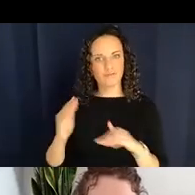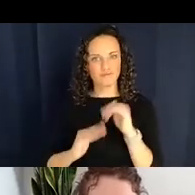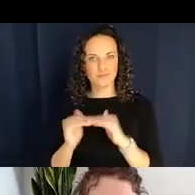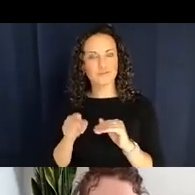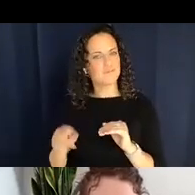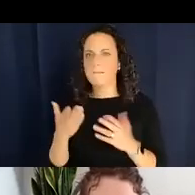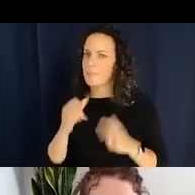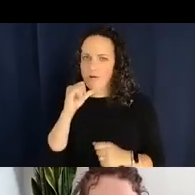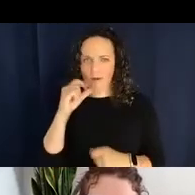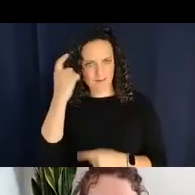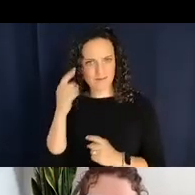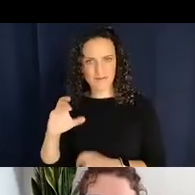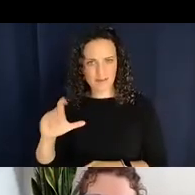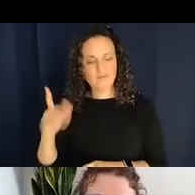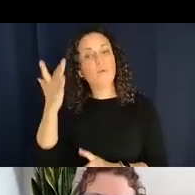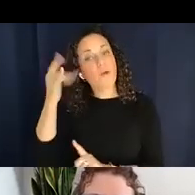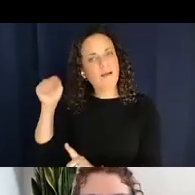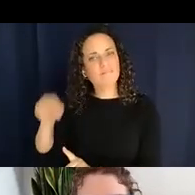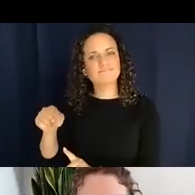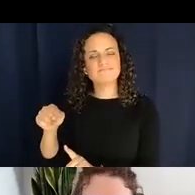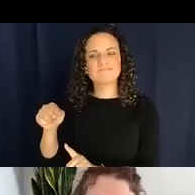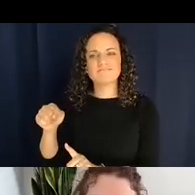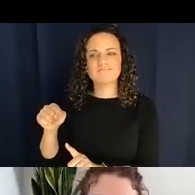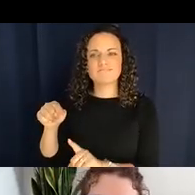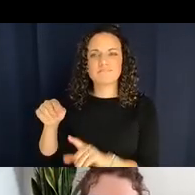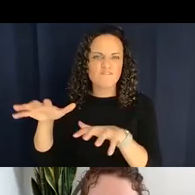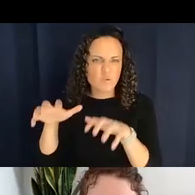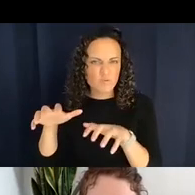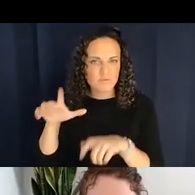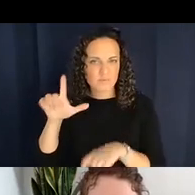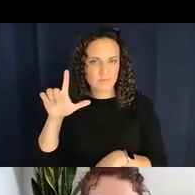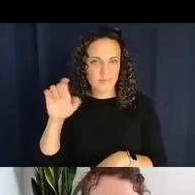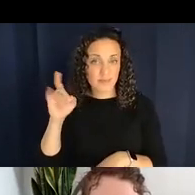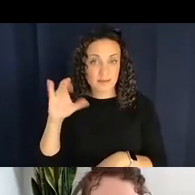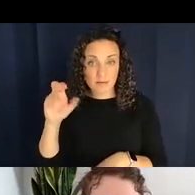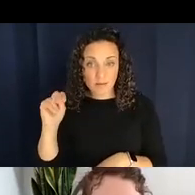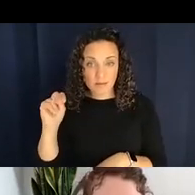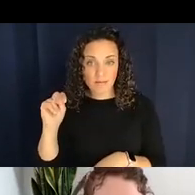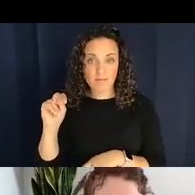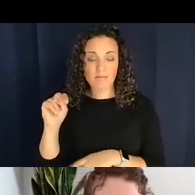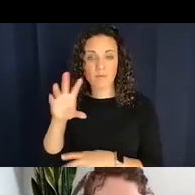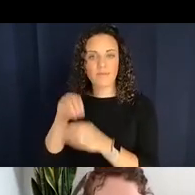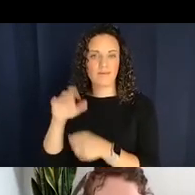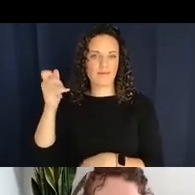have some kind of frozen lexicon status within ASL.